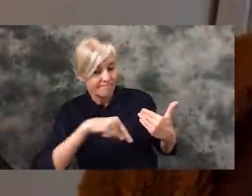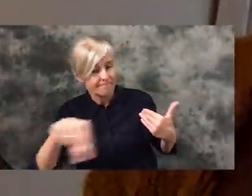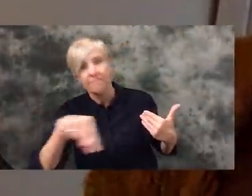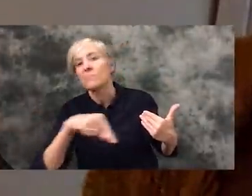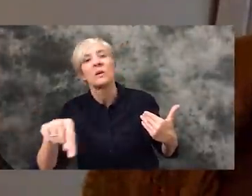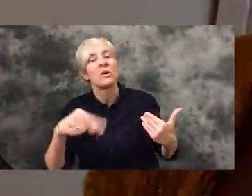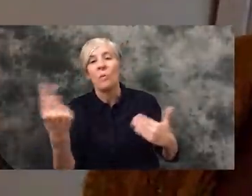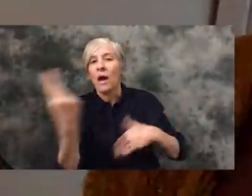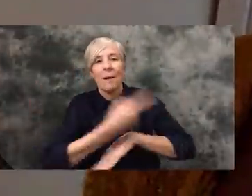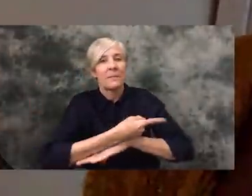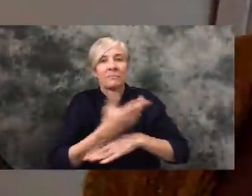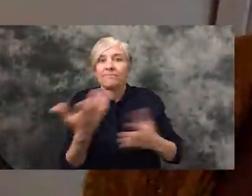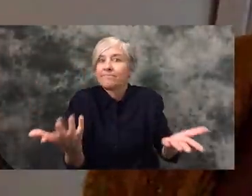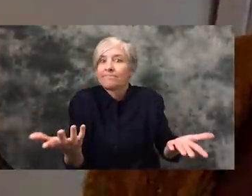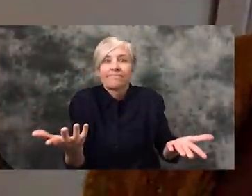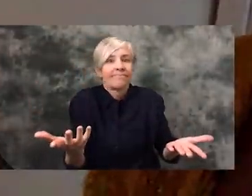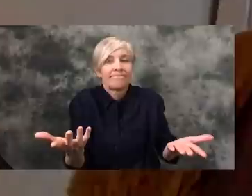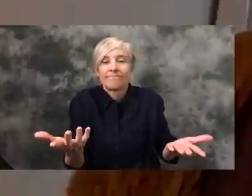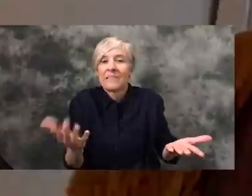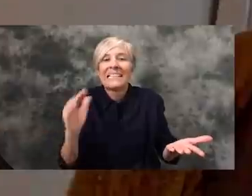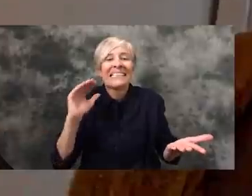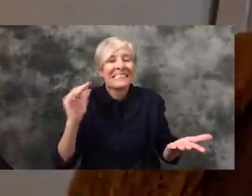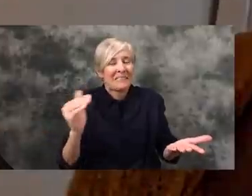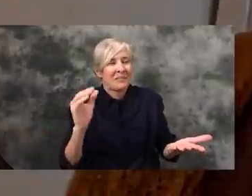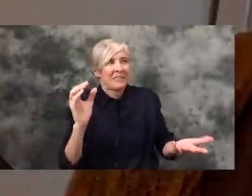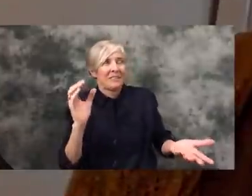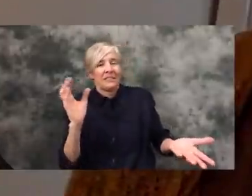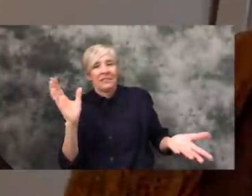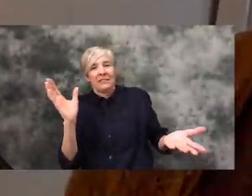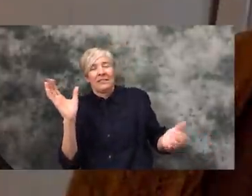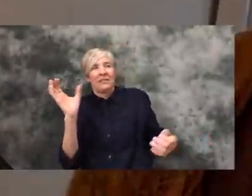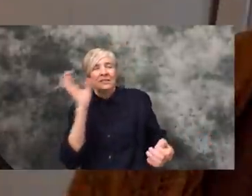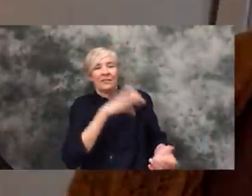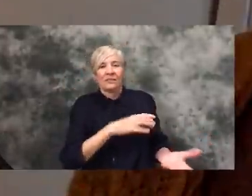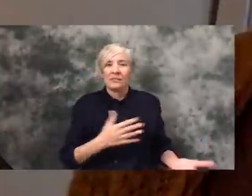transpired over the last seven days. But it does seem to be surreal to think that